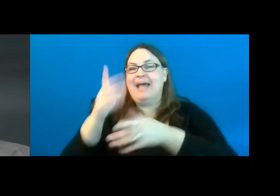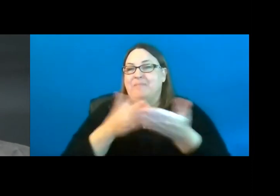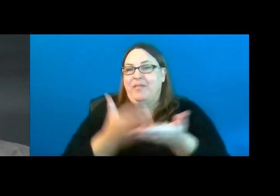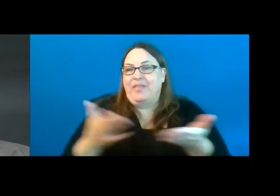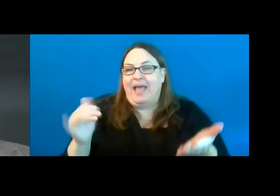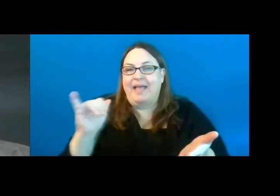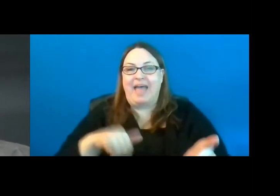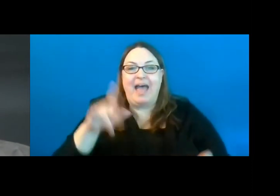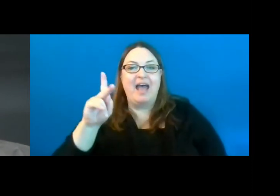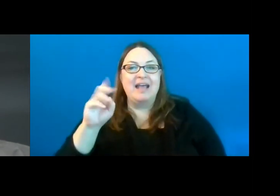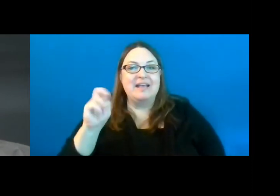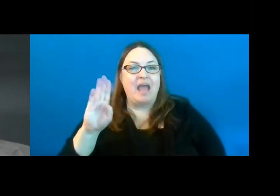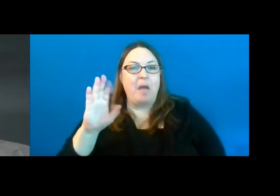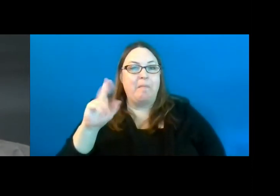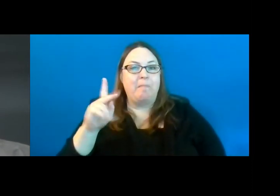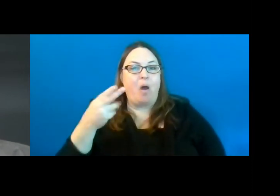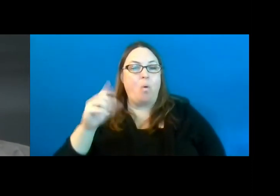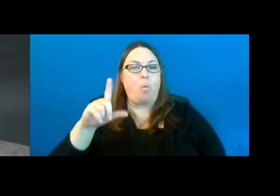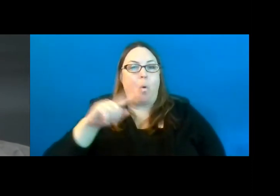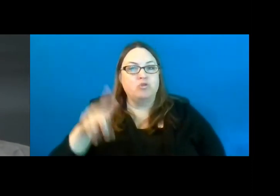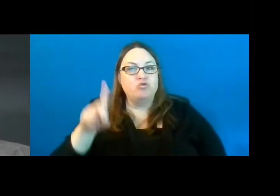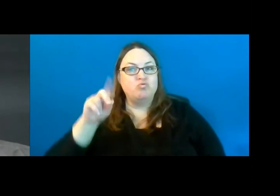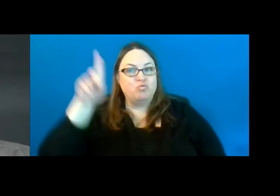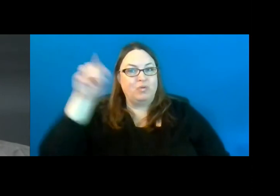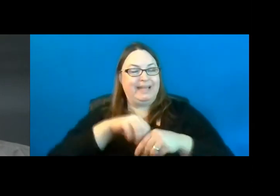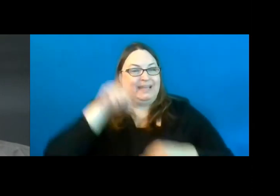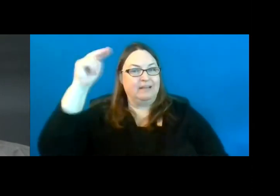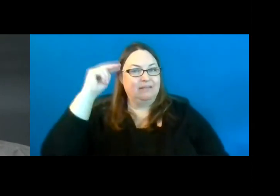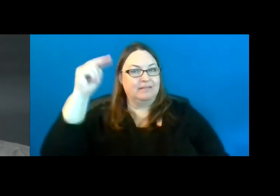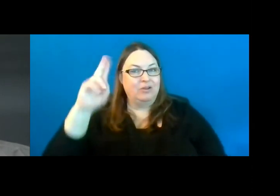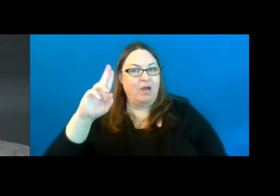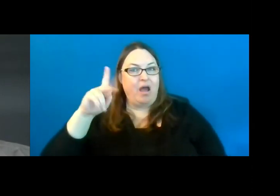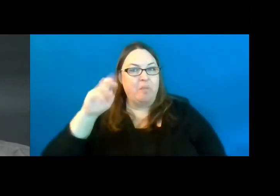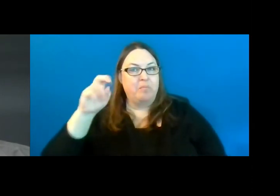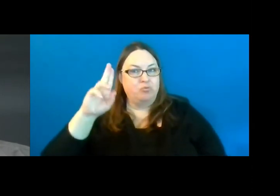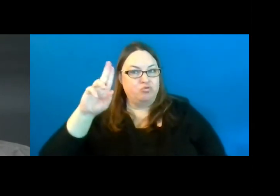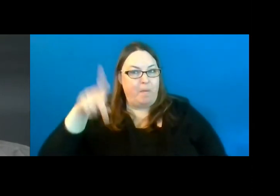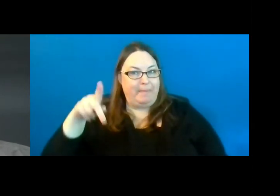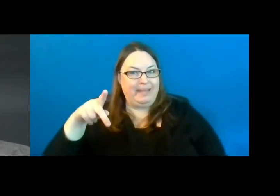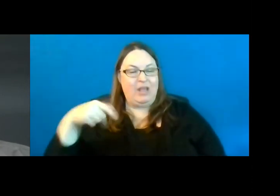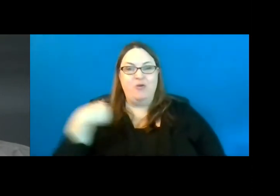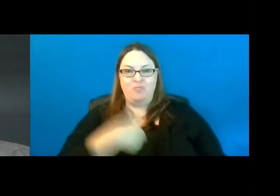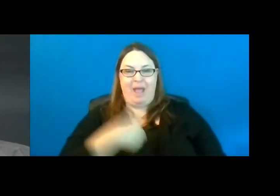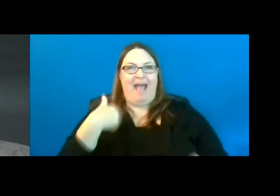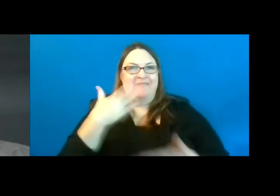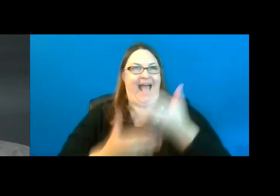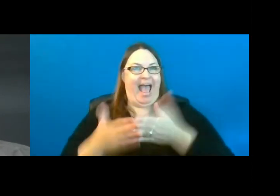Ken Buchholz is doing up in the U.P. We have some hand signals that we use.